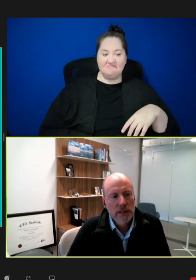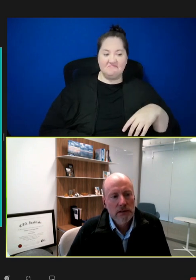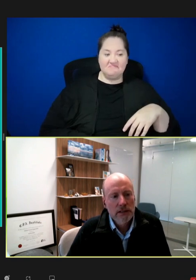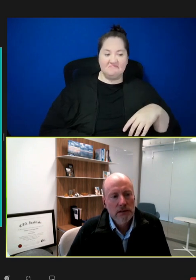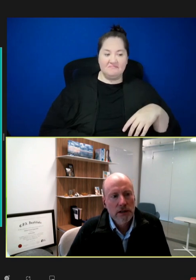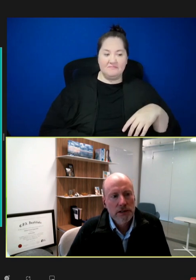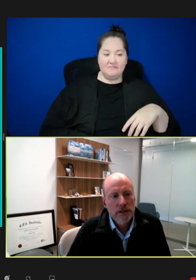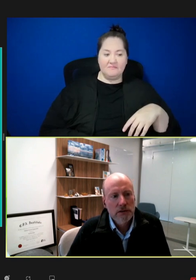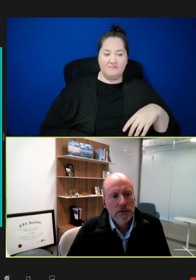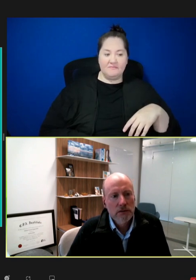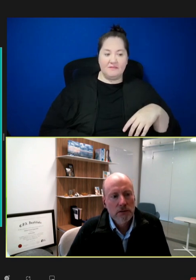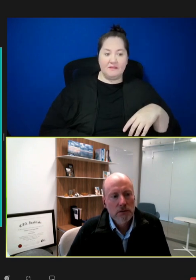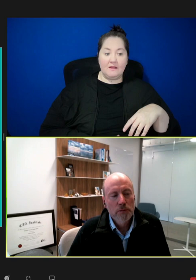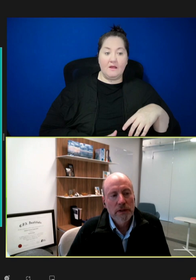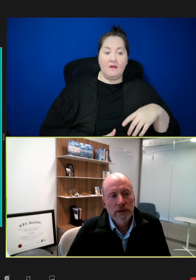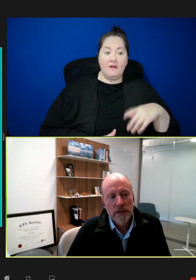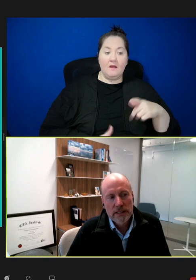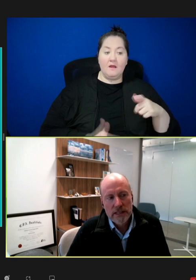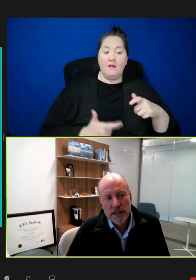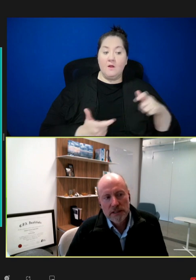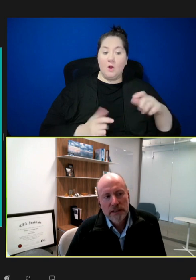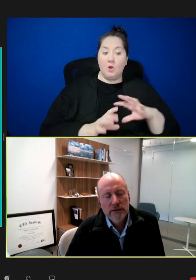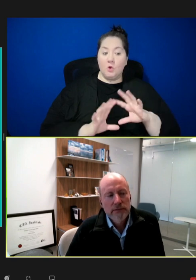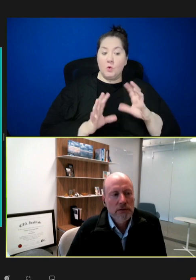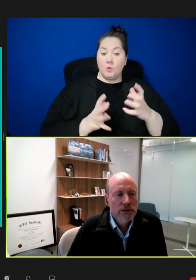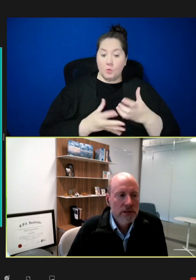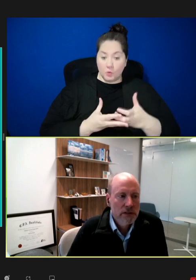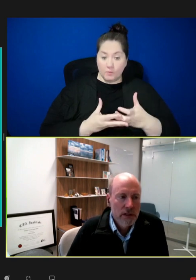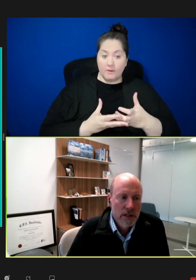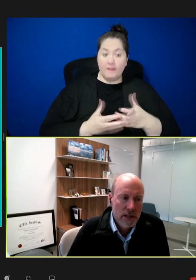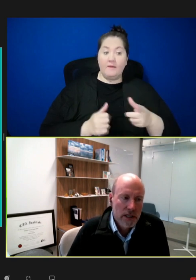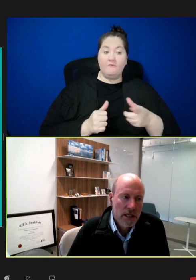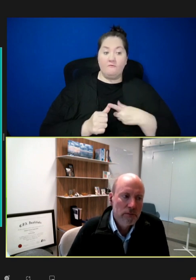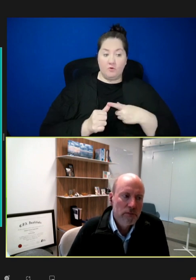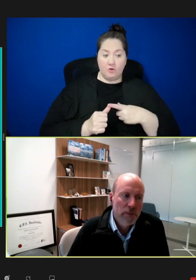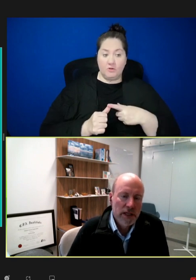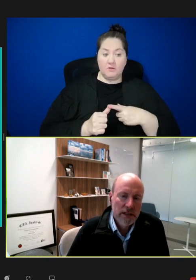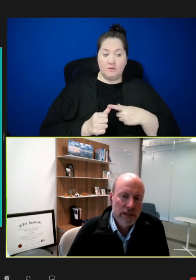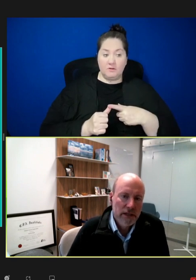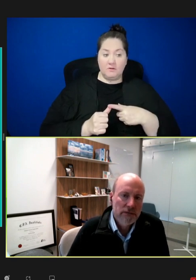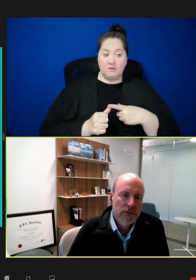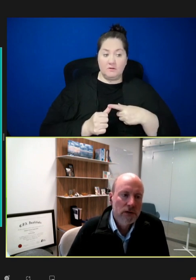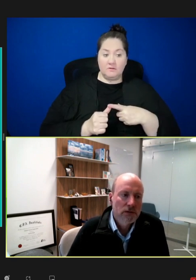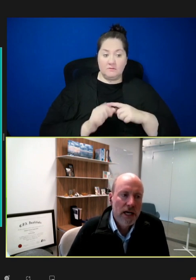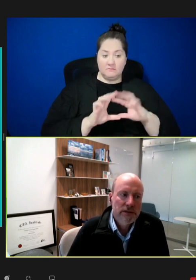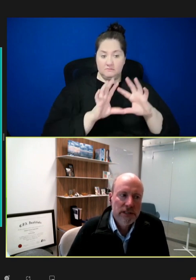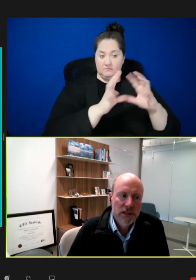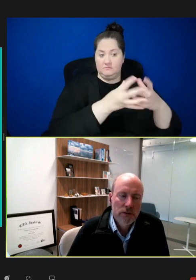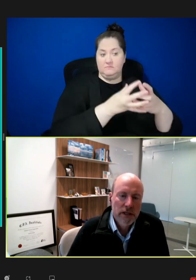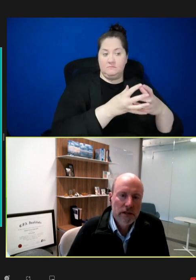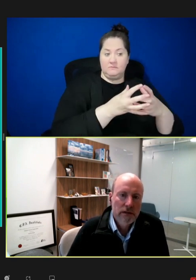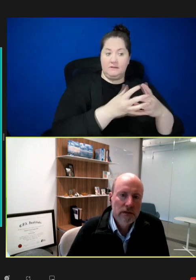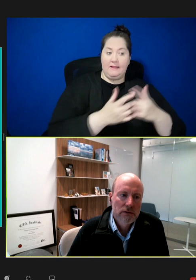the largest group here is actually that first bucket there for live attenuated